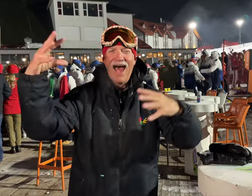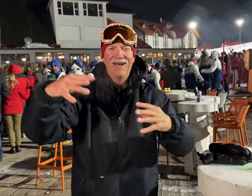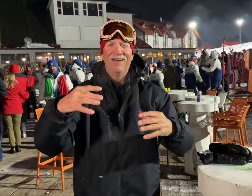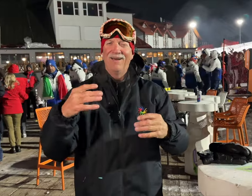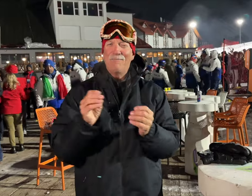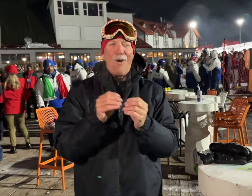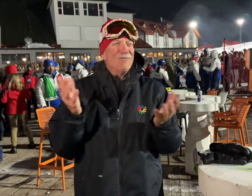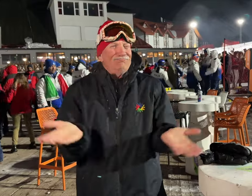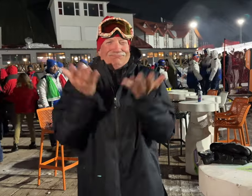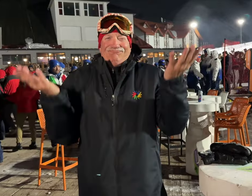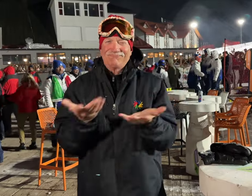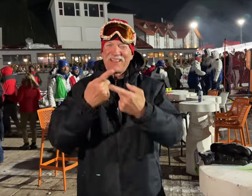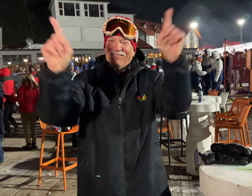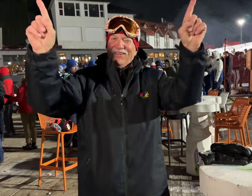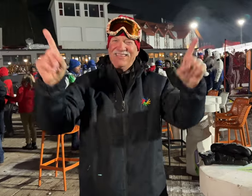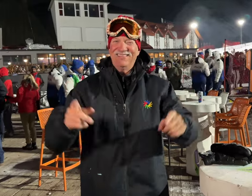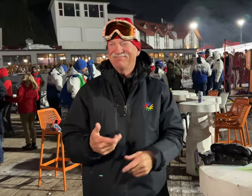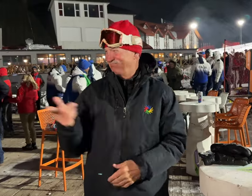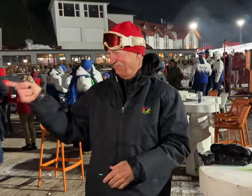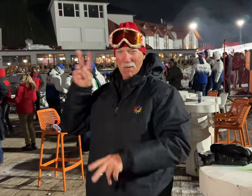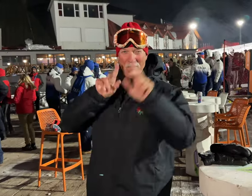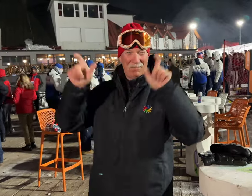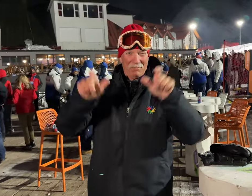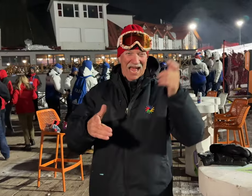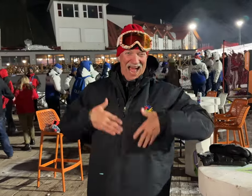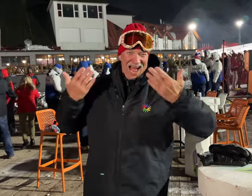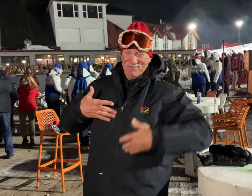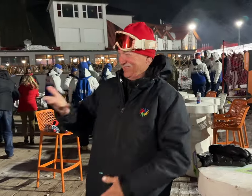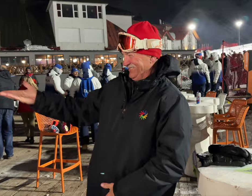[Dwight]: More lights and energy here. The atmosphere is different and lively. Look, the people here are happy!